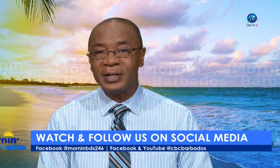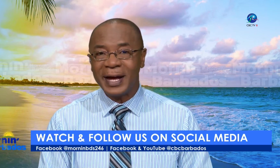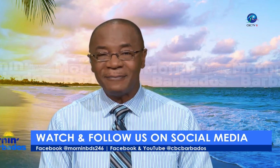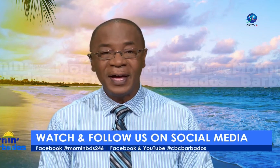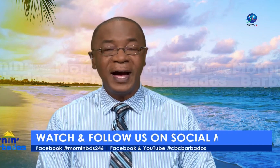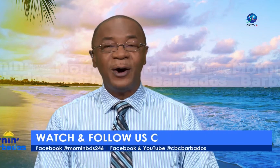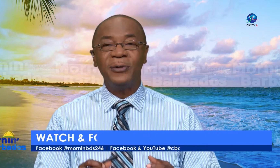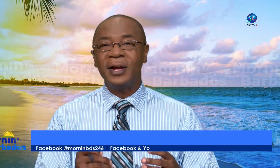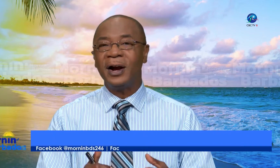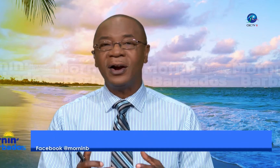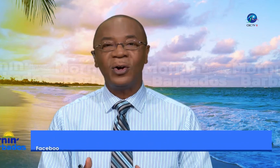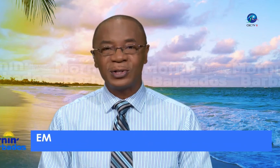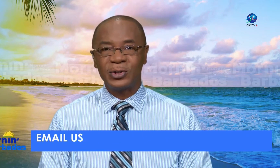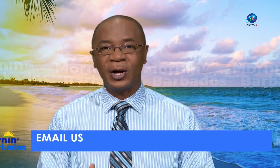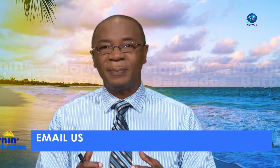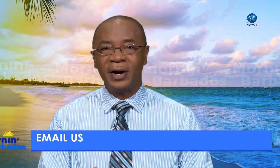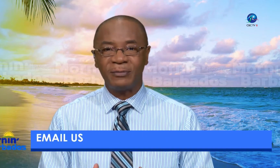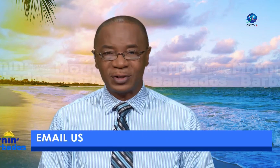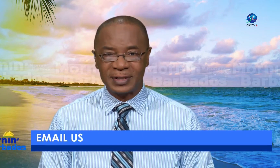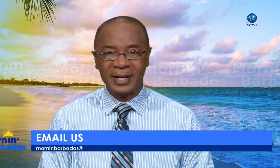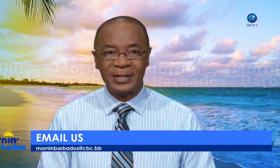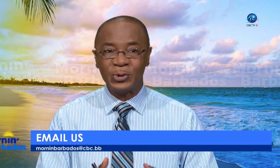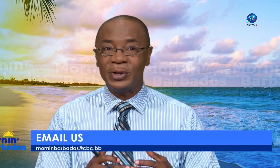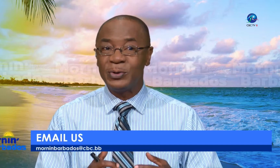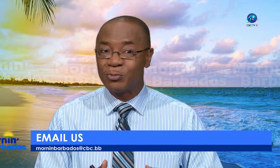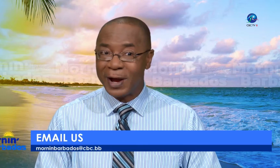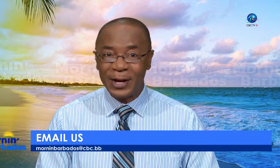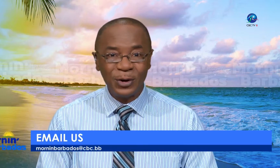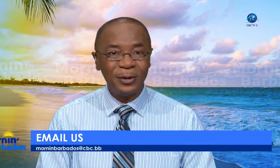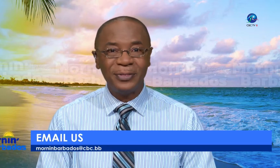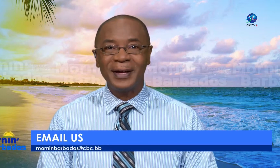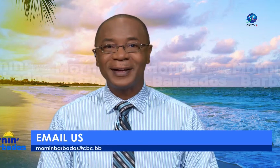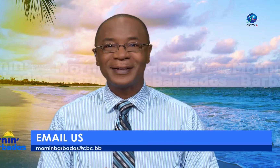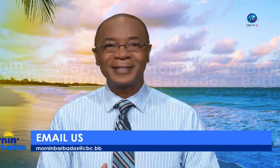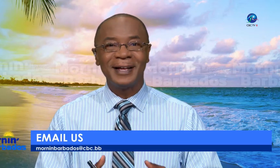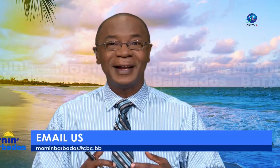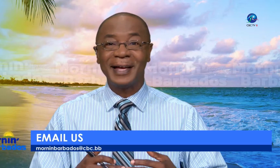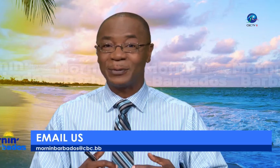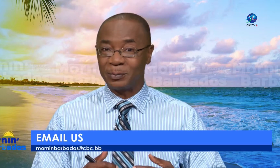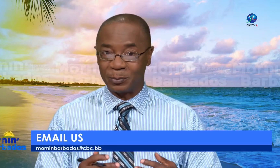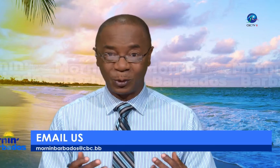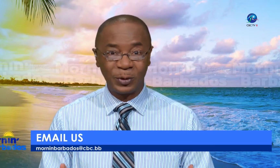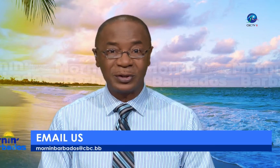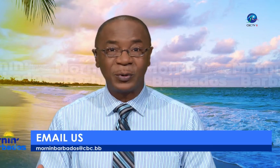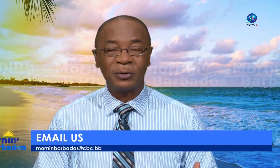and who are Deaf and how they are also a part of our society doing regular things like quote